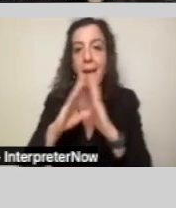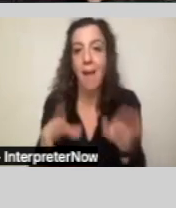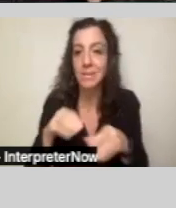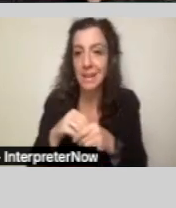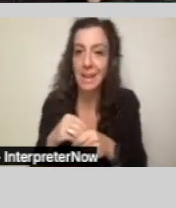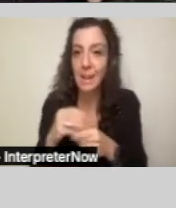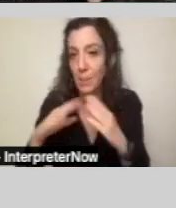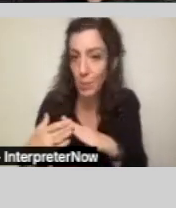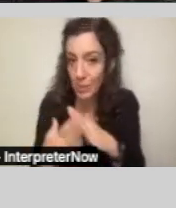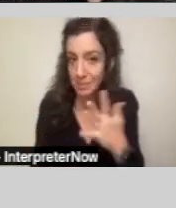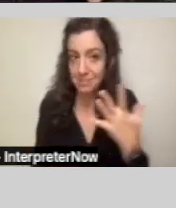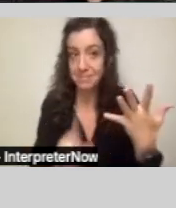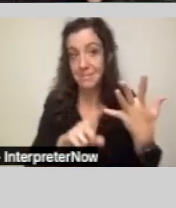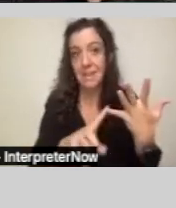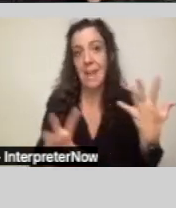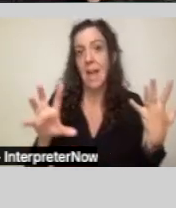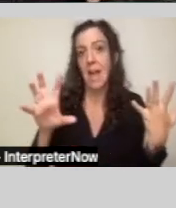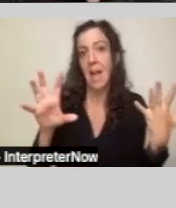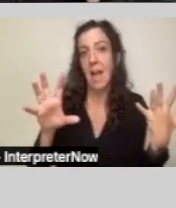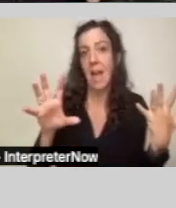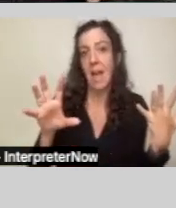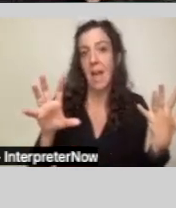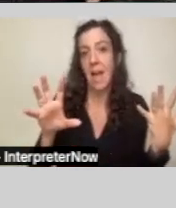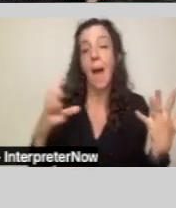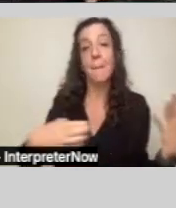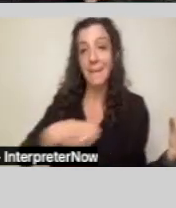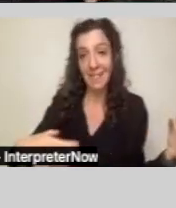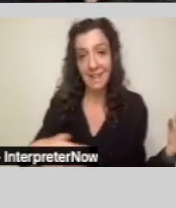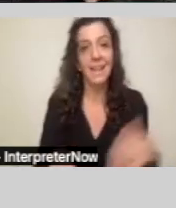And appealing Regional Center decisions.